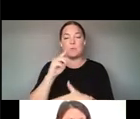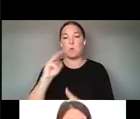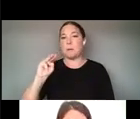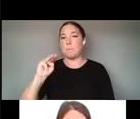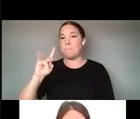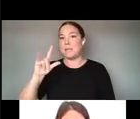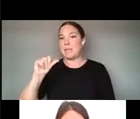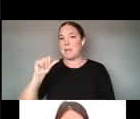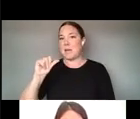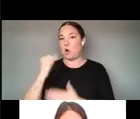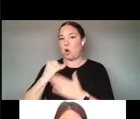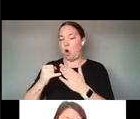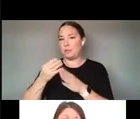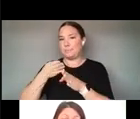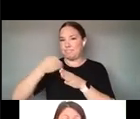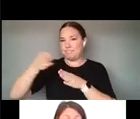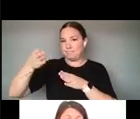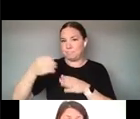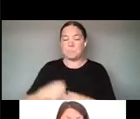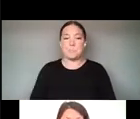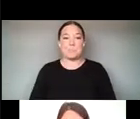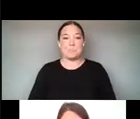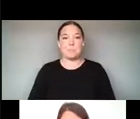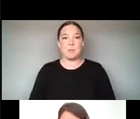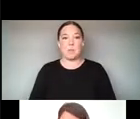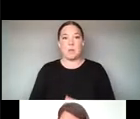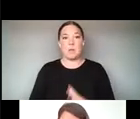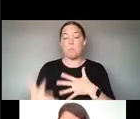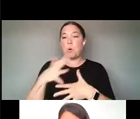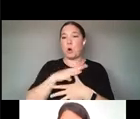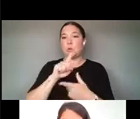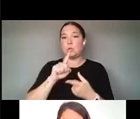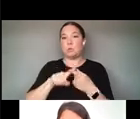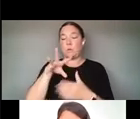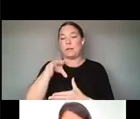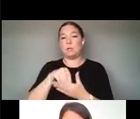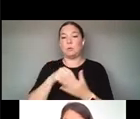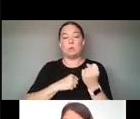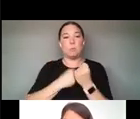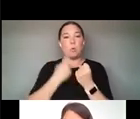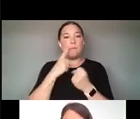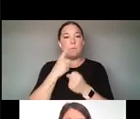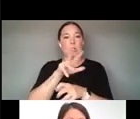US THE PRIORITIES ARE REALLY TO INCLUDE SUPPORT FOR TRADITIONAL AND EXPANDED FORMS OF STORYTELLING